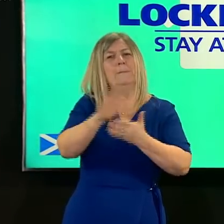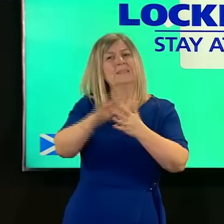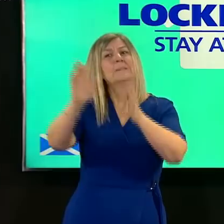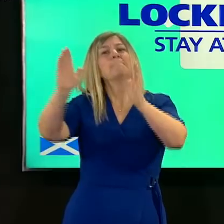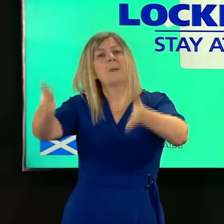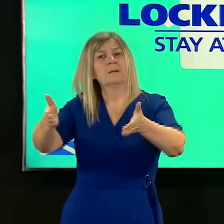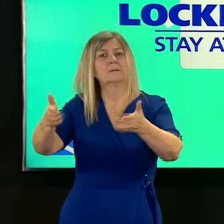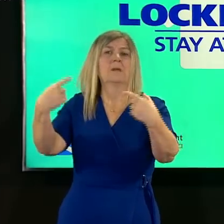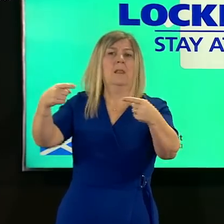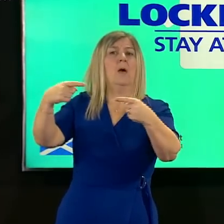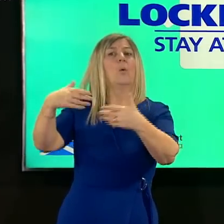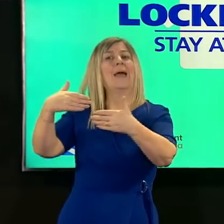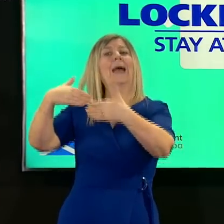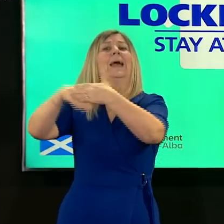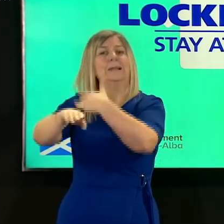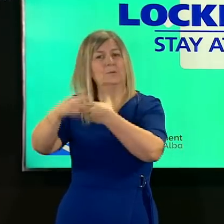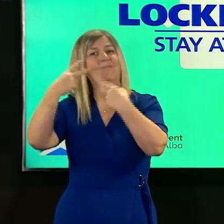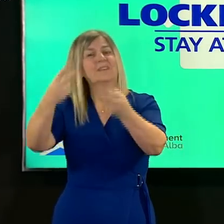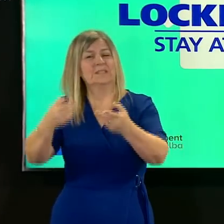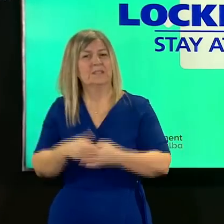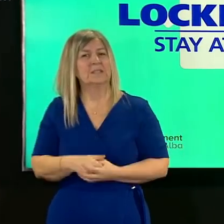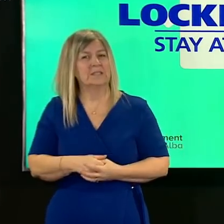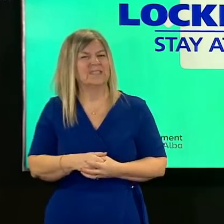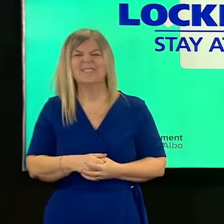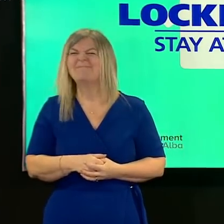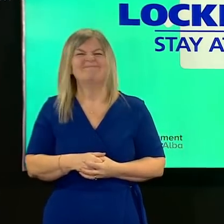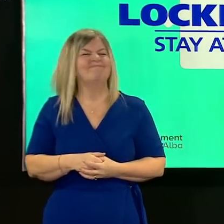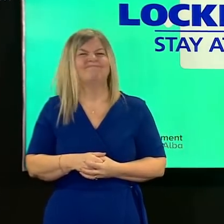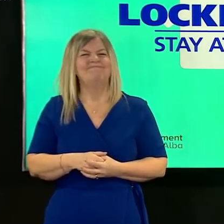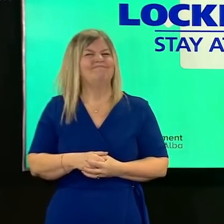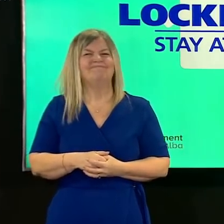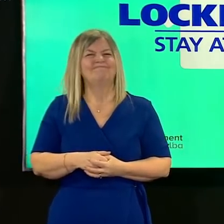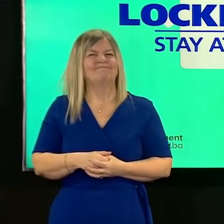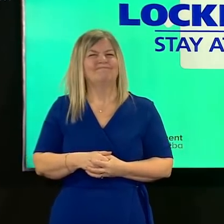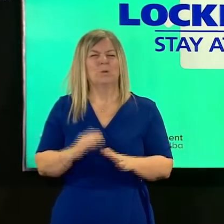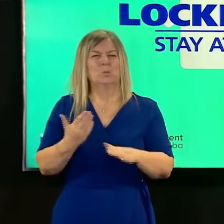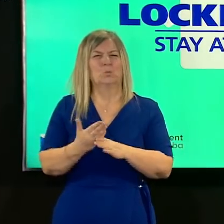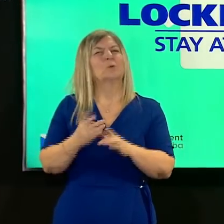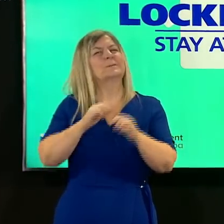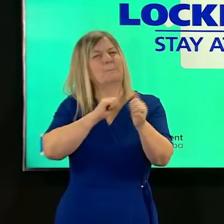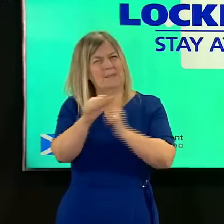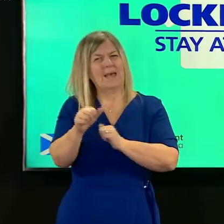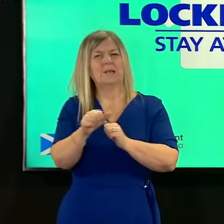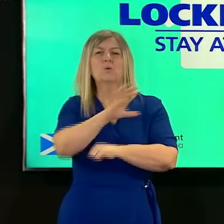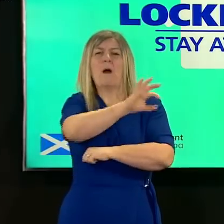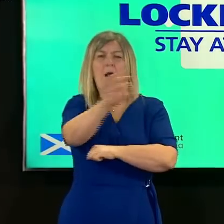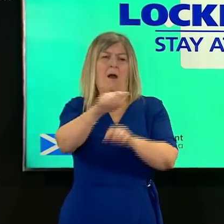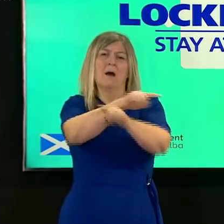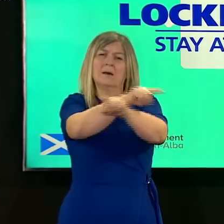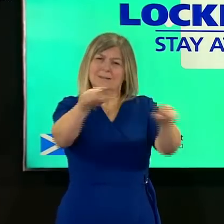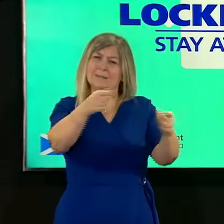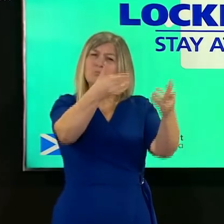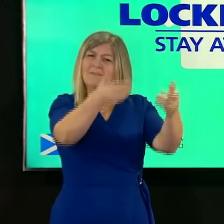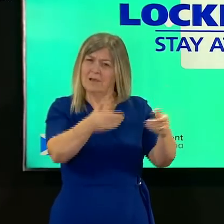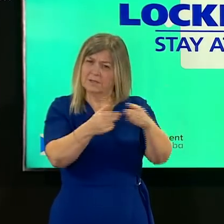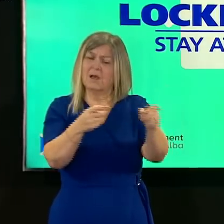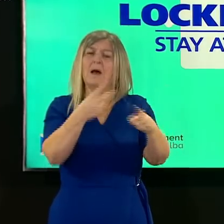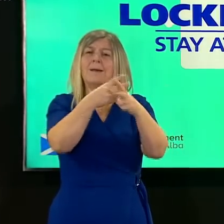i would rather work hard to bring providers with me to do this because they are confident that they